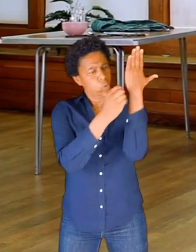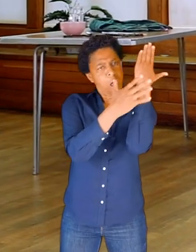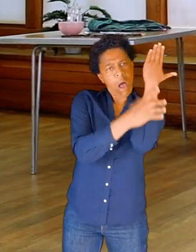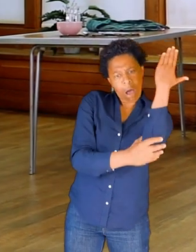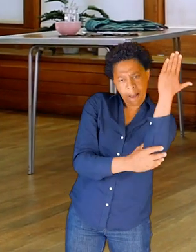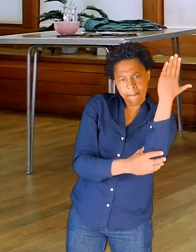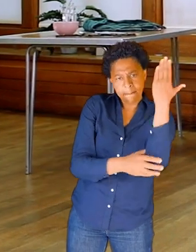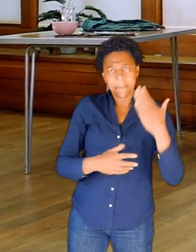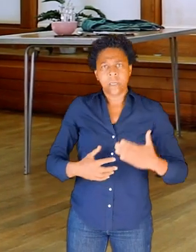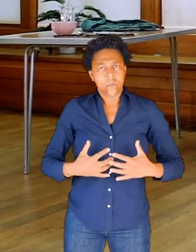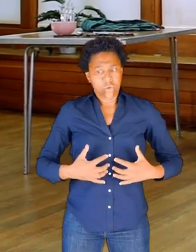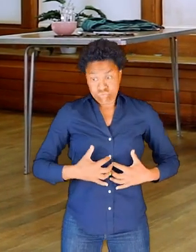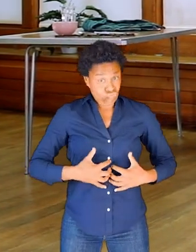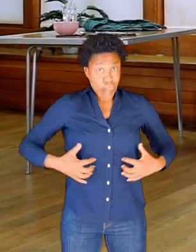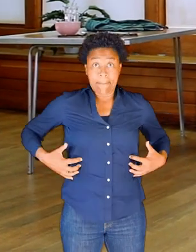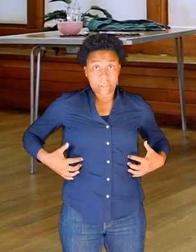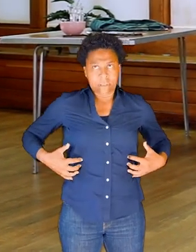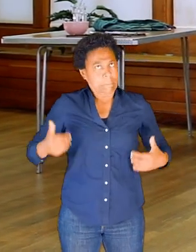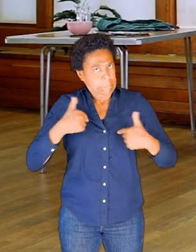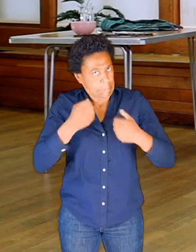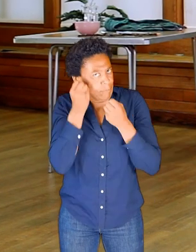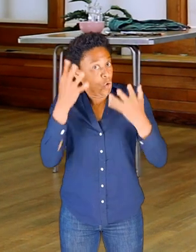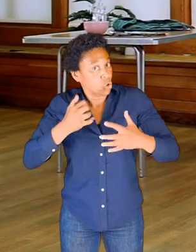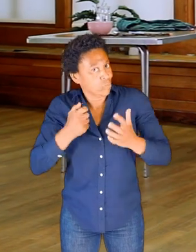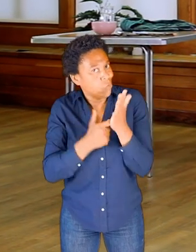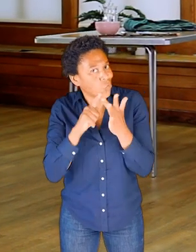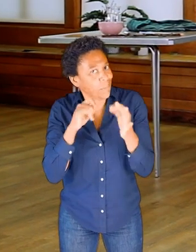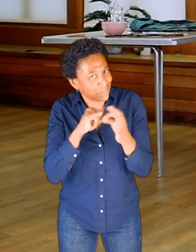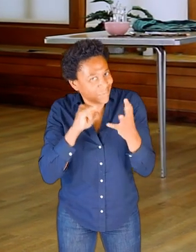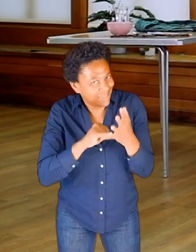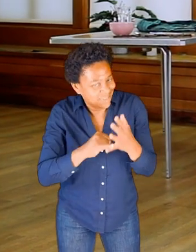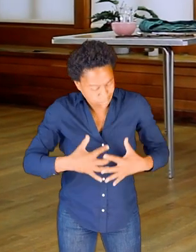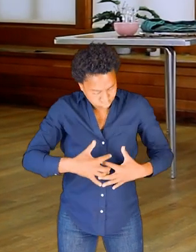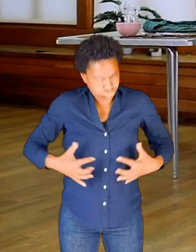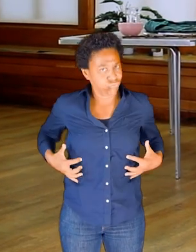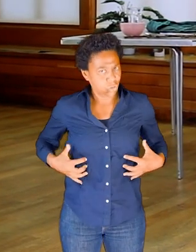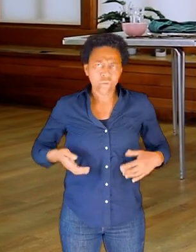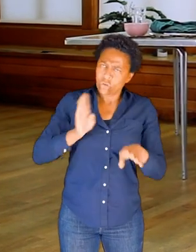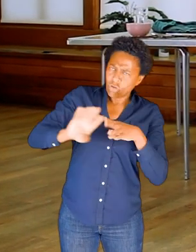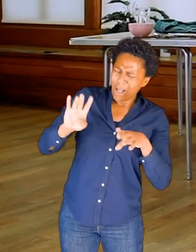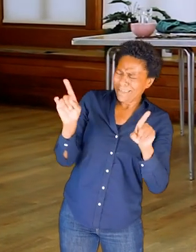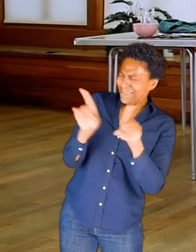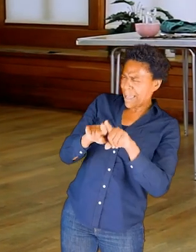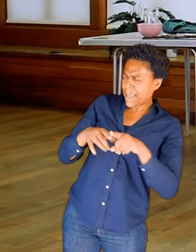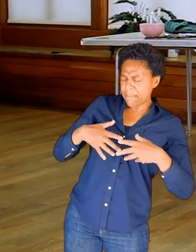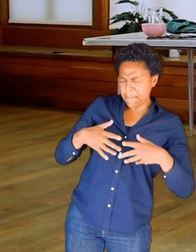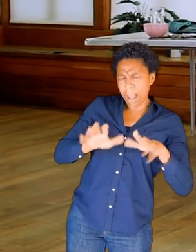I think I've forgotten about my ribs, but I can try to have the same clarity